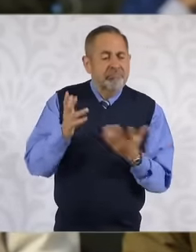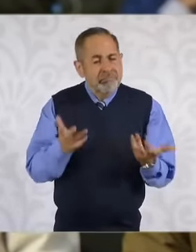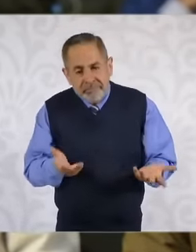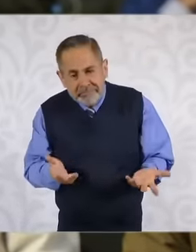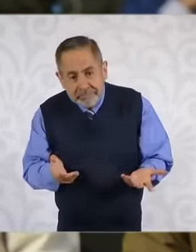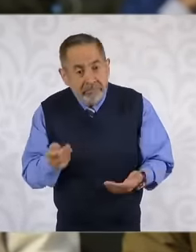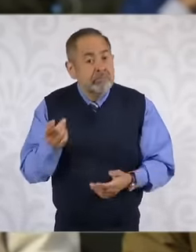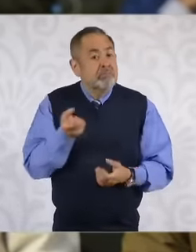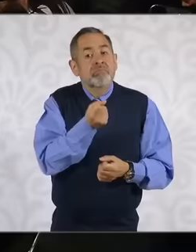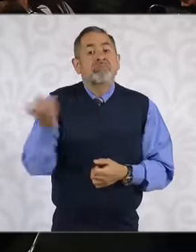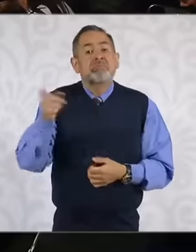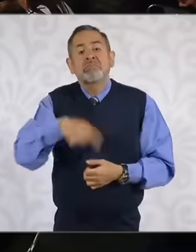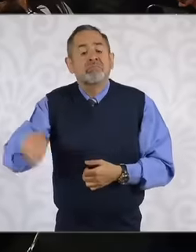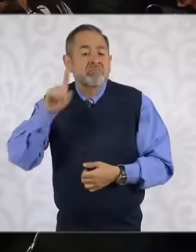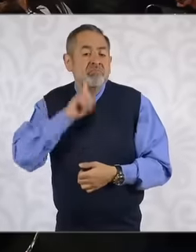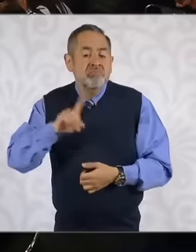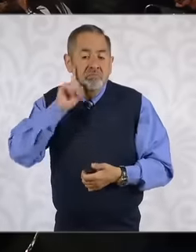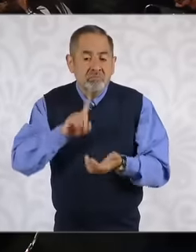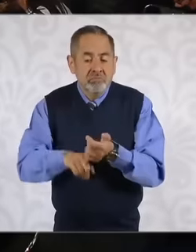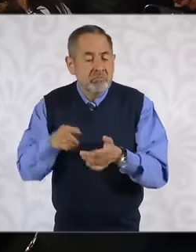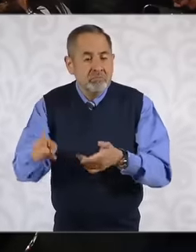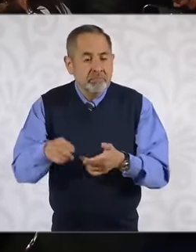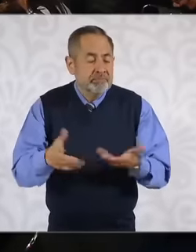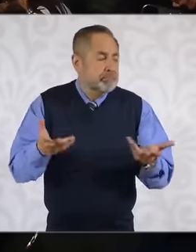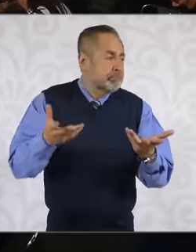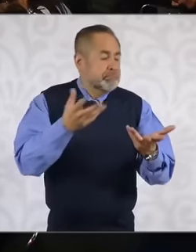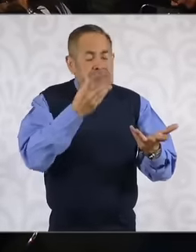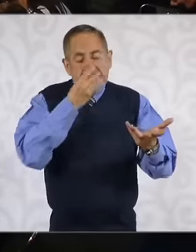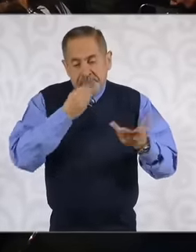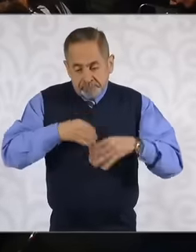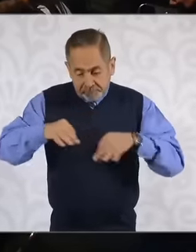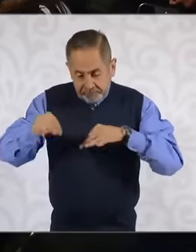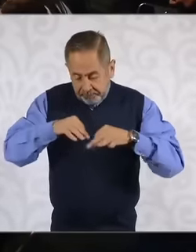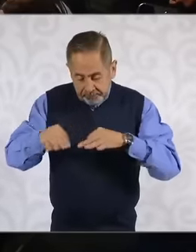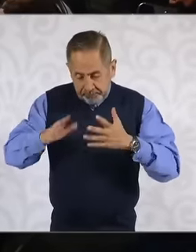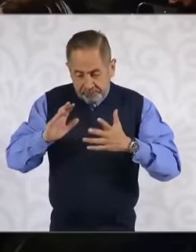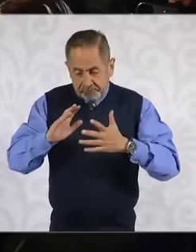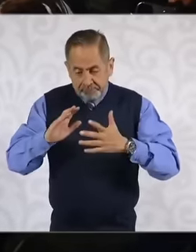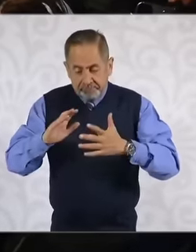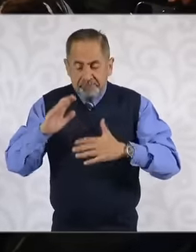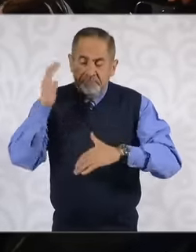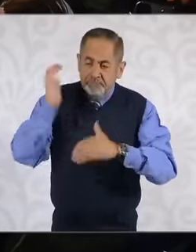women have to leave until they stop working because they are still charged with another crime for abandoning their